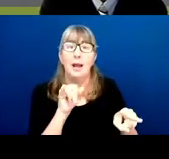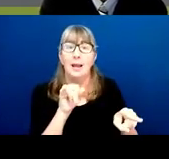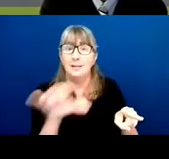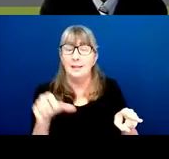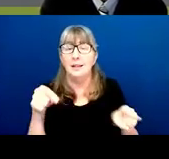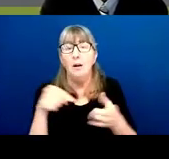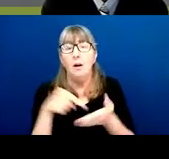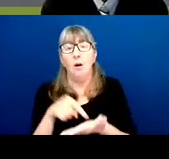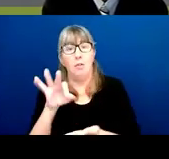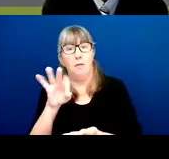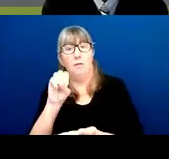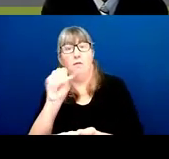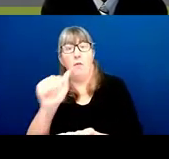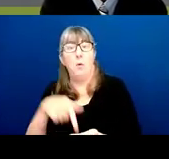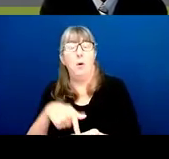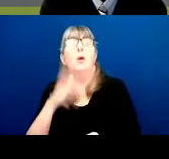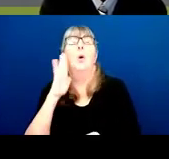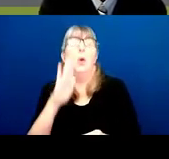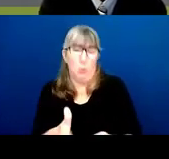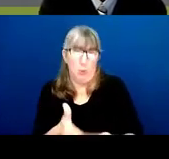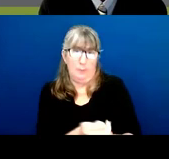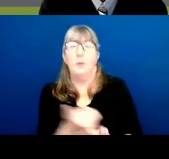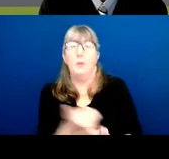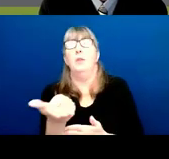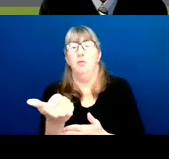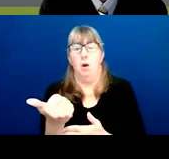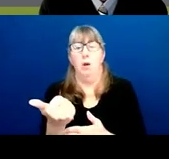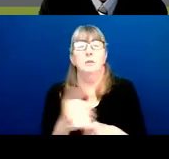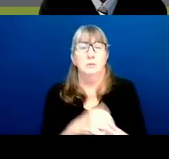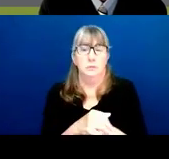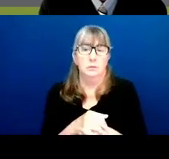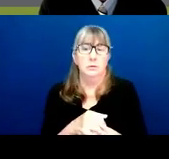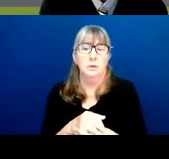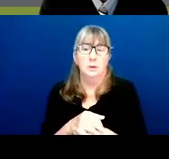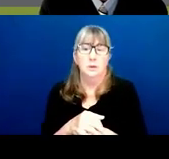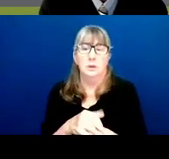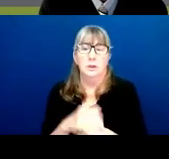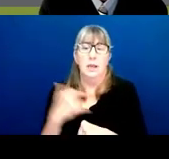it will be withdrawn, and we will all be very, very sad.